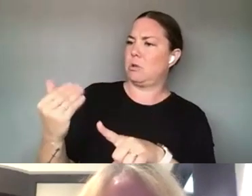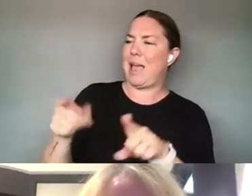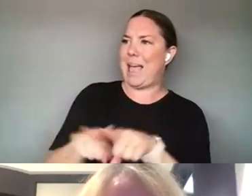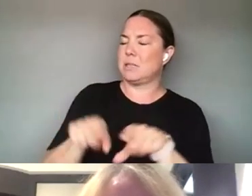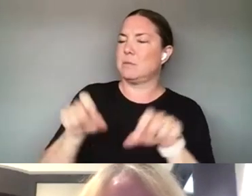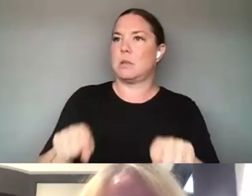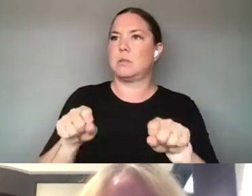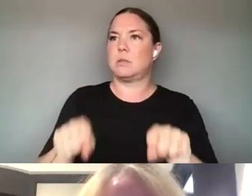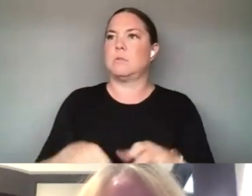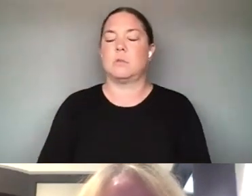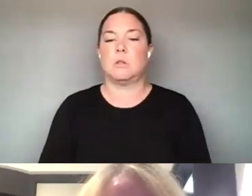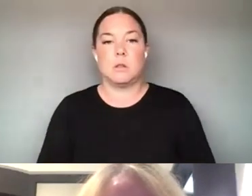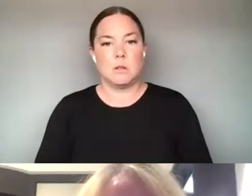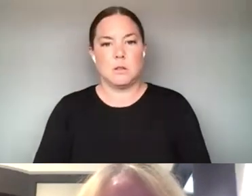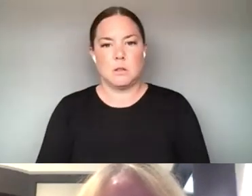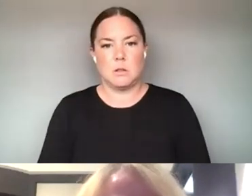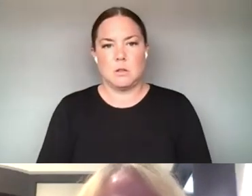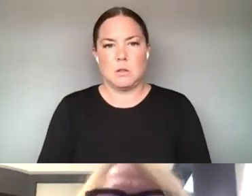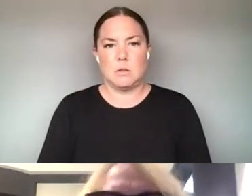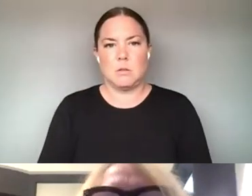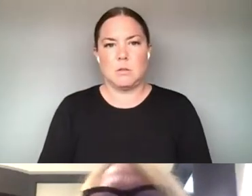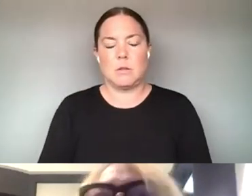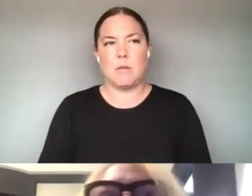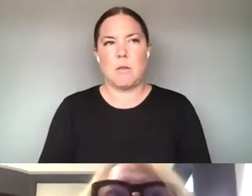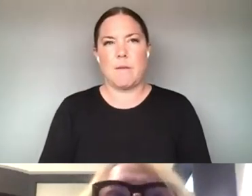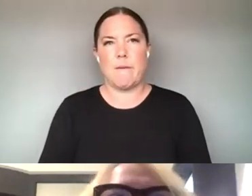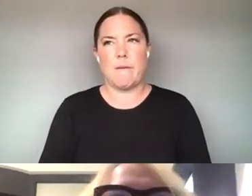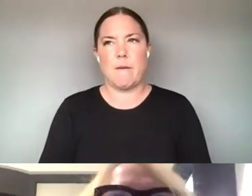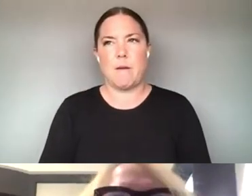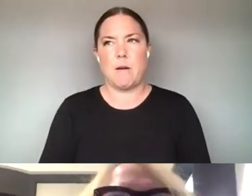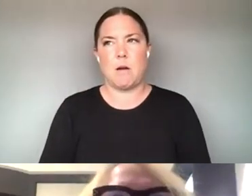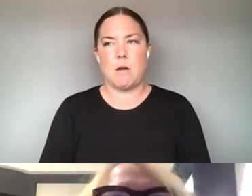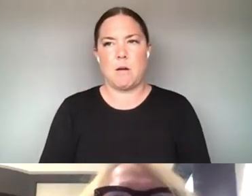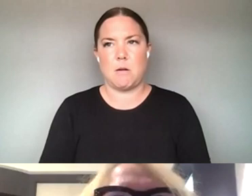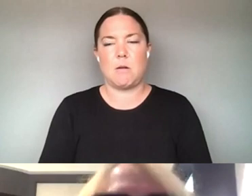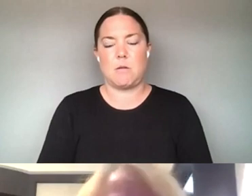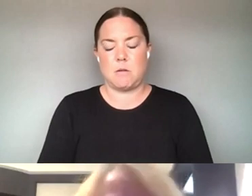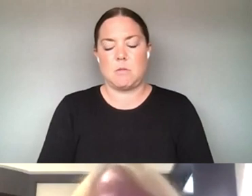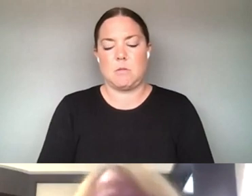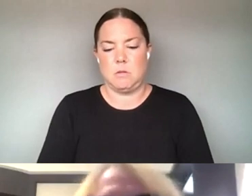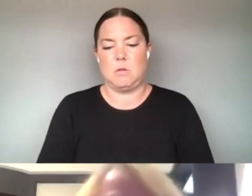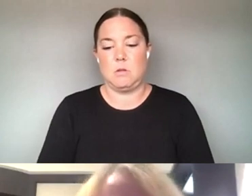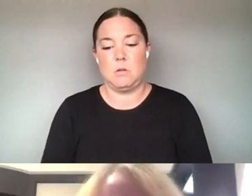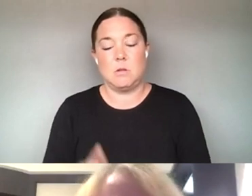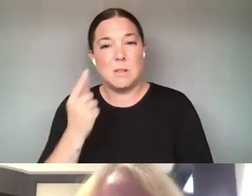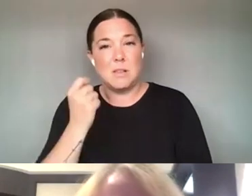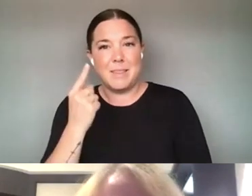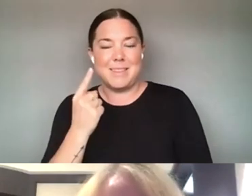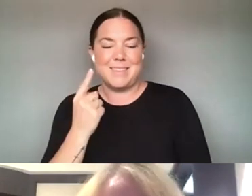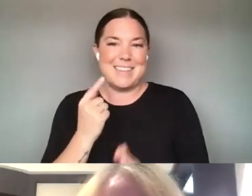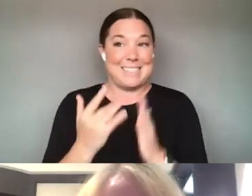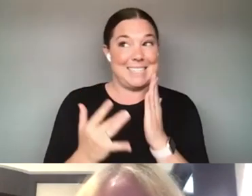YOU KNOW, I, I , YOU KNOW I THINK THAT THAT'S SOMETHING AGAIN TO THE, THE TECH CURIOUS IN THE,